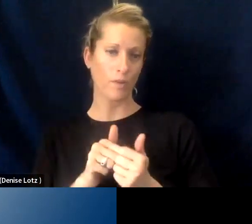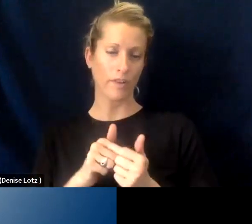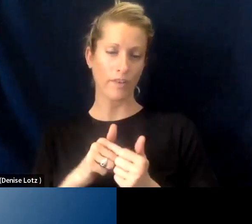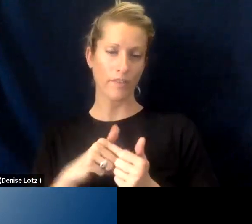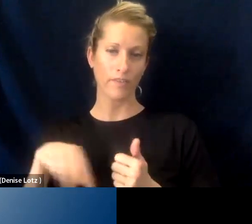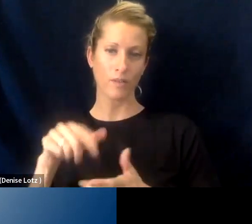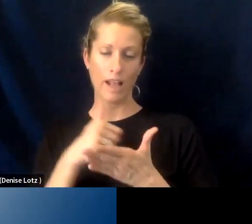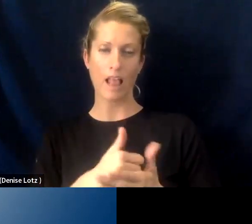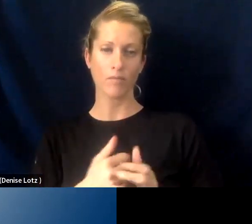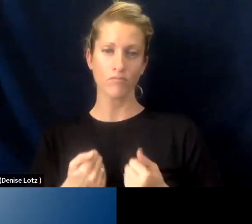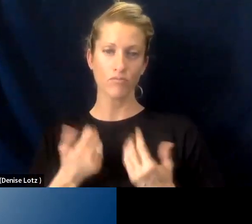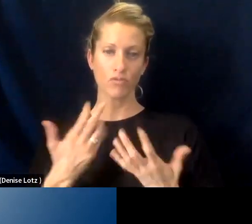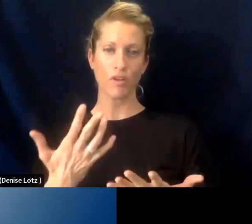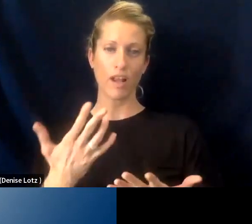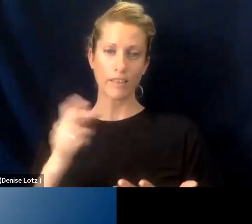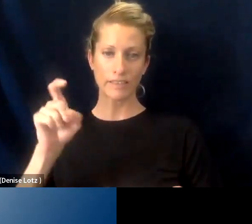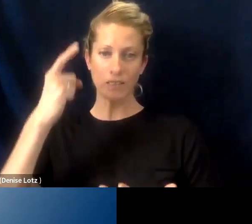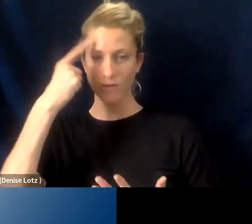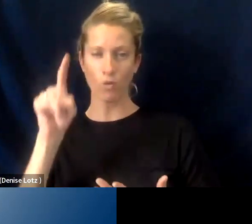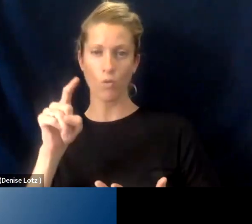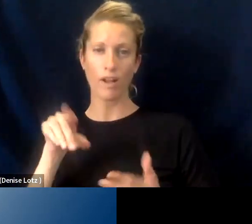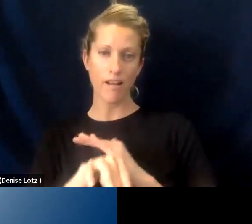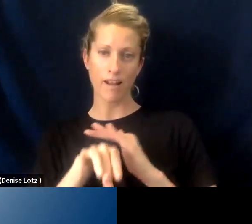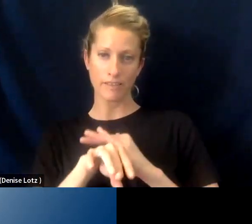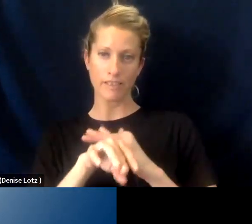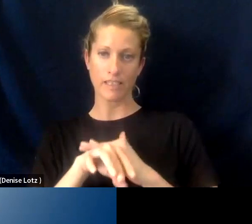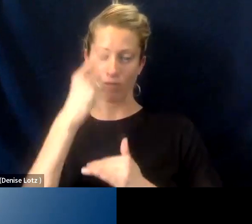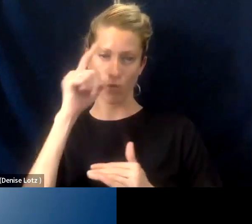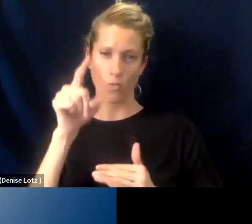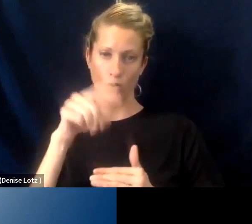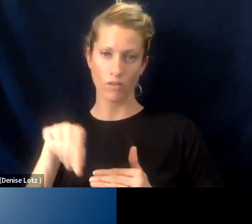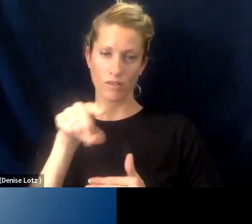need for access to mobile towers and others.